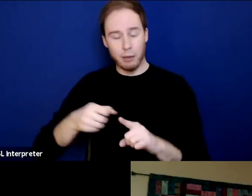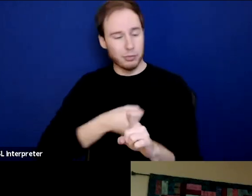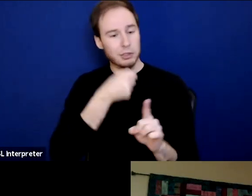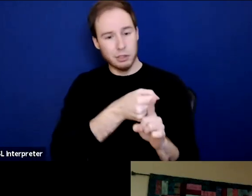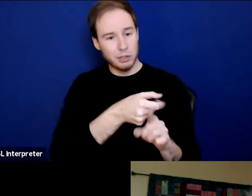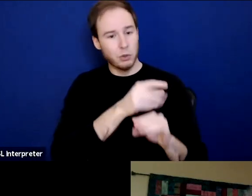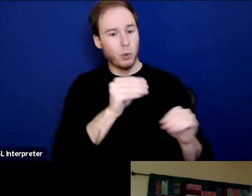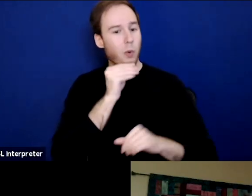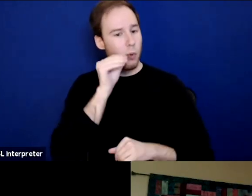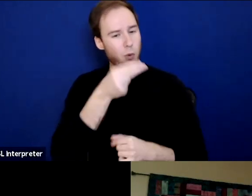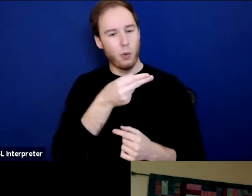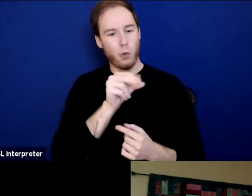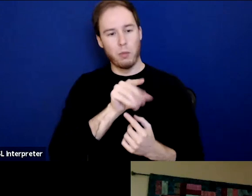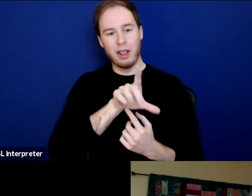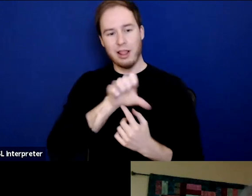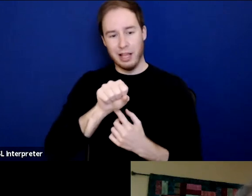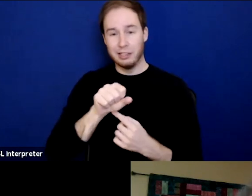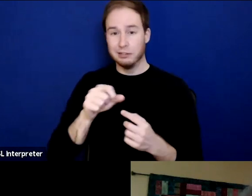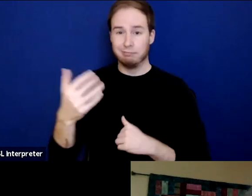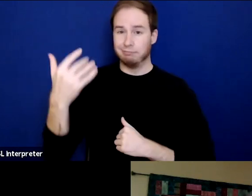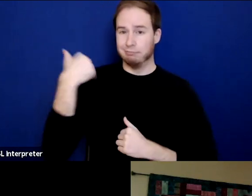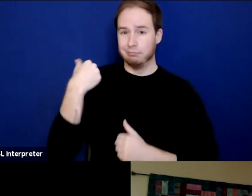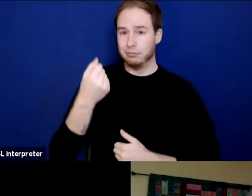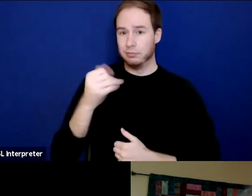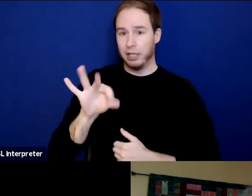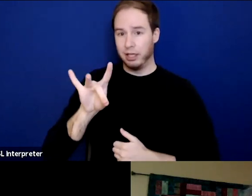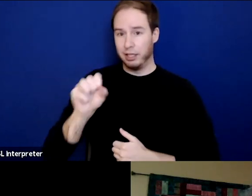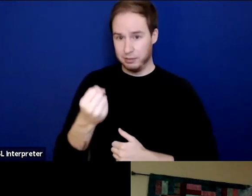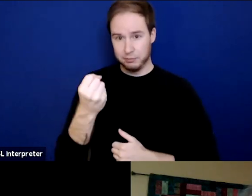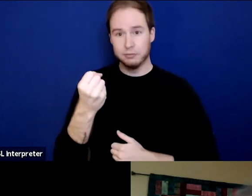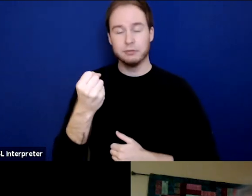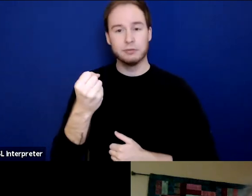back in the early 1980s, and found it to be my calling.